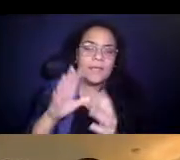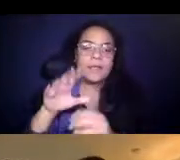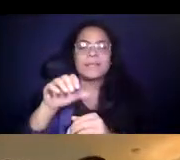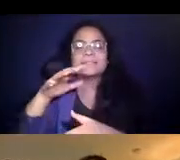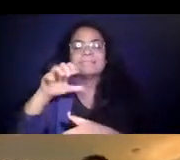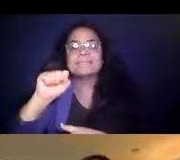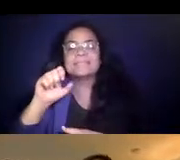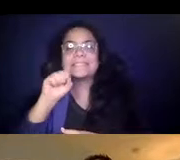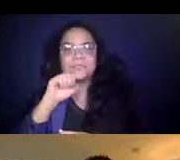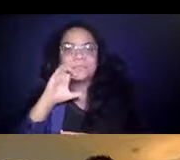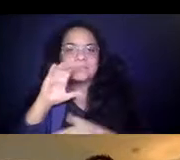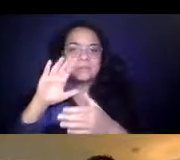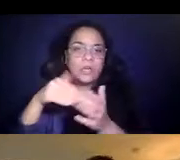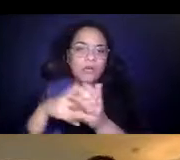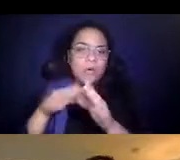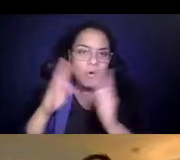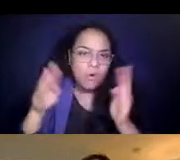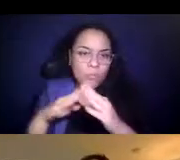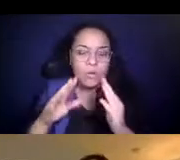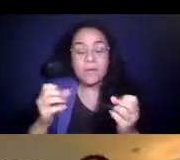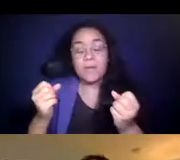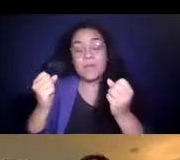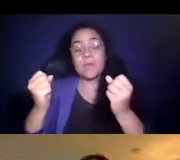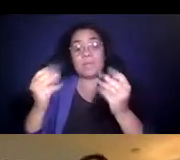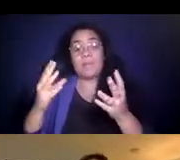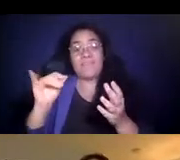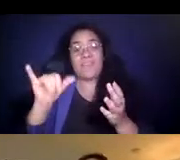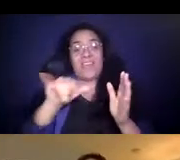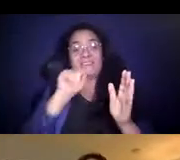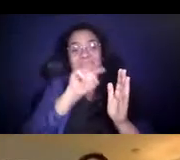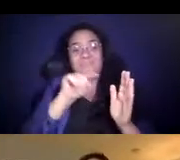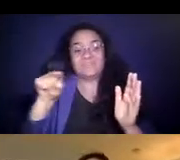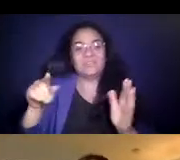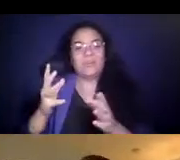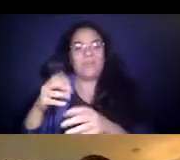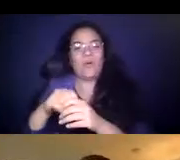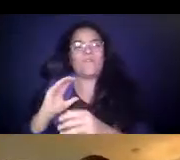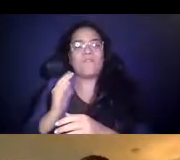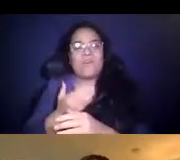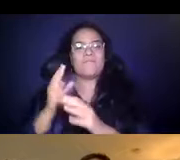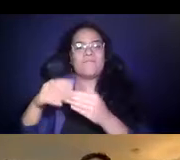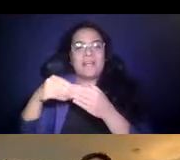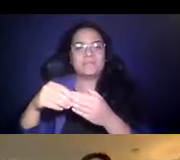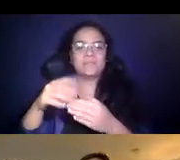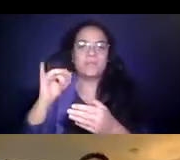14:20:57 So a lot of that is part of kind of this flexibility that we think buses and